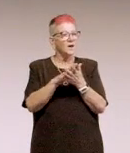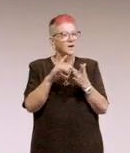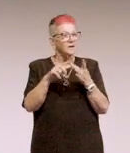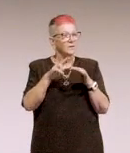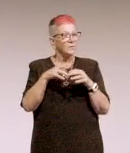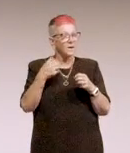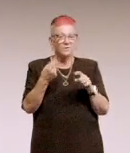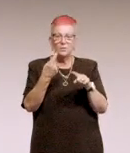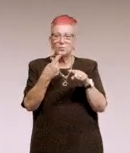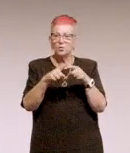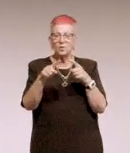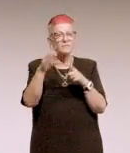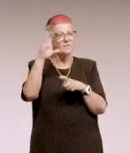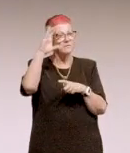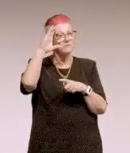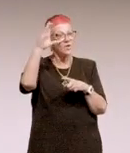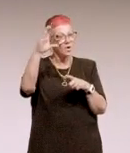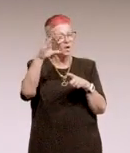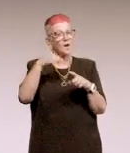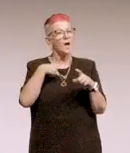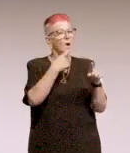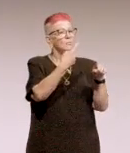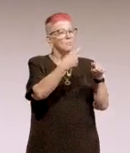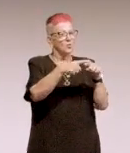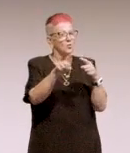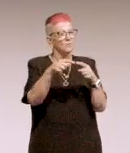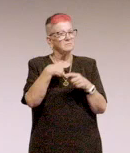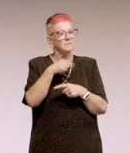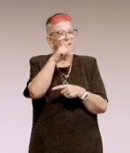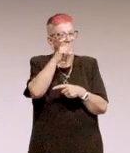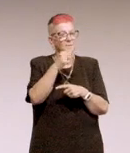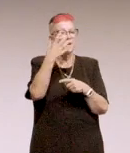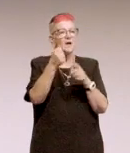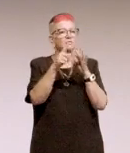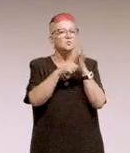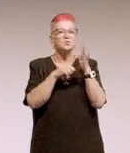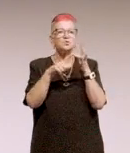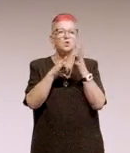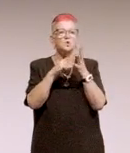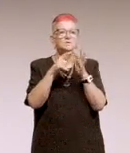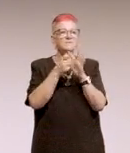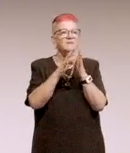being taken. I give my approval but I also have somebody with me called Josephine, she's my double chin.